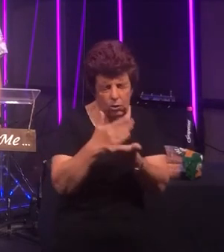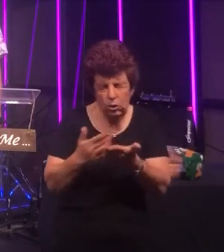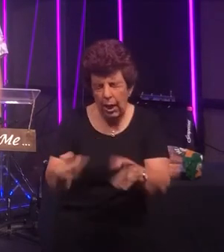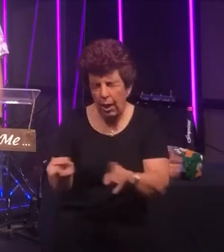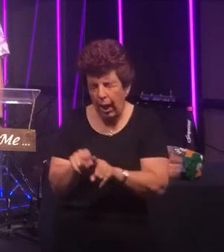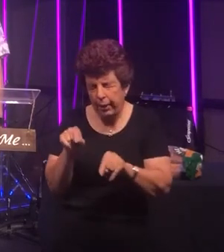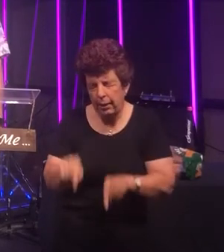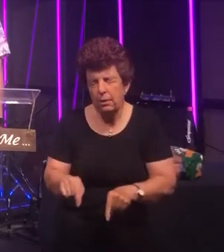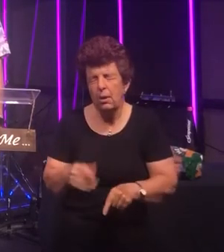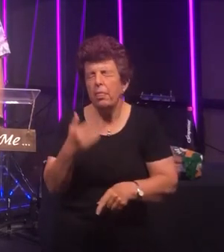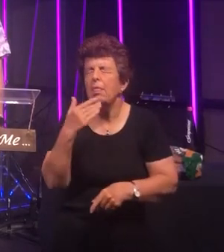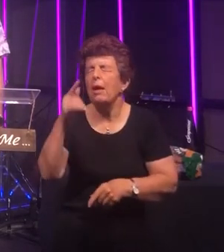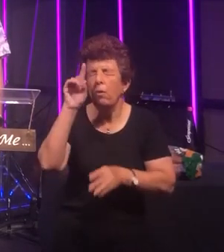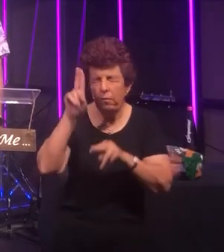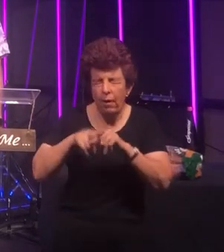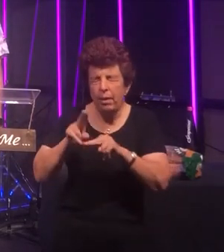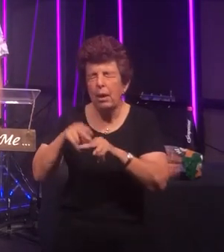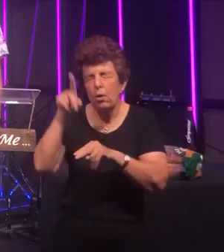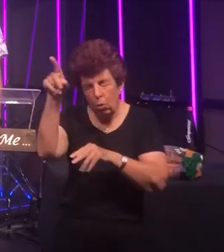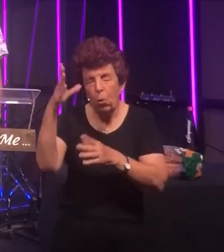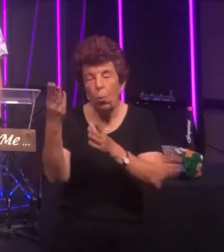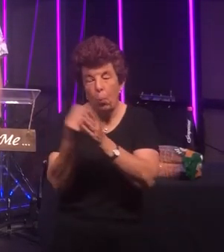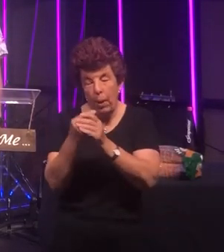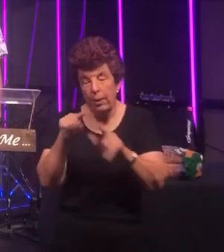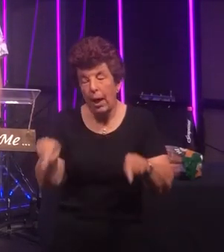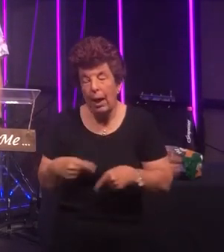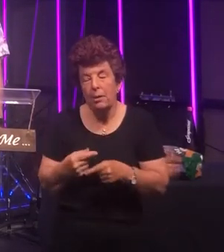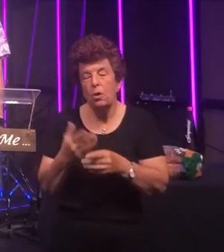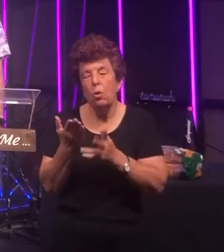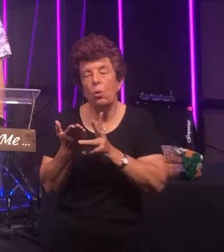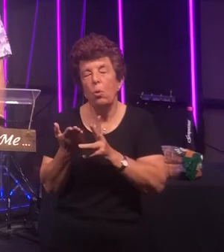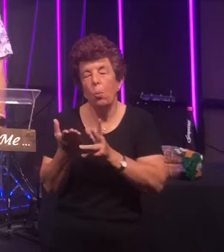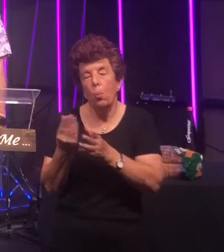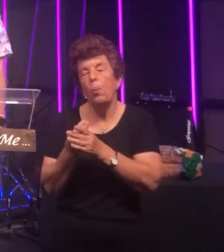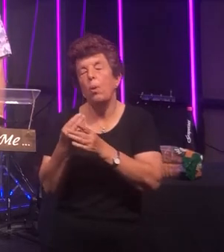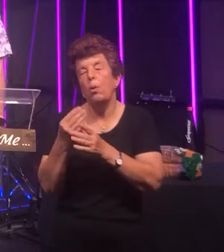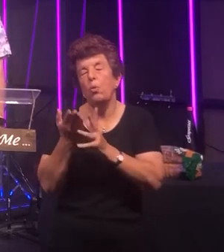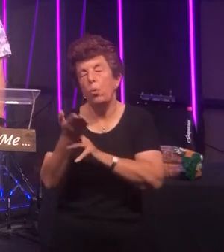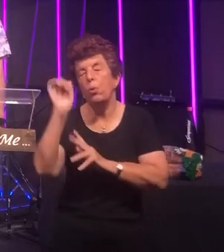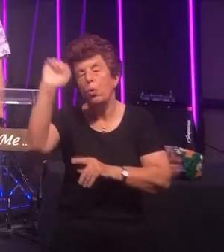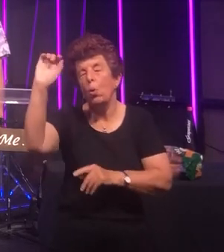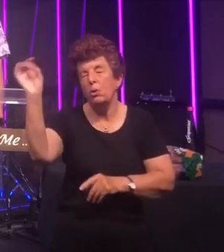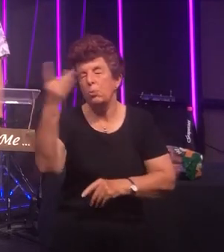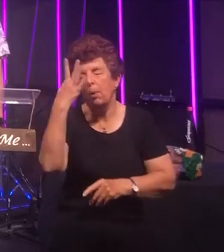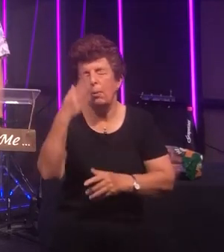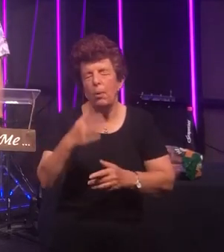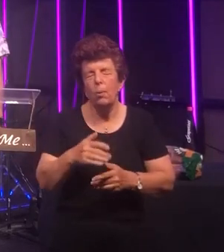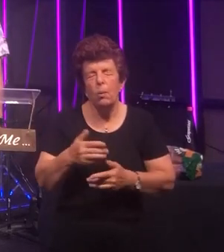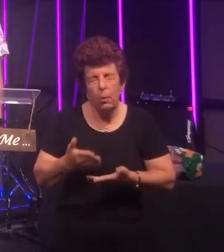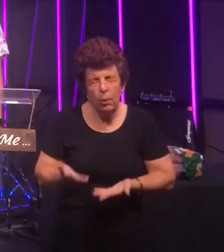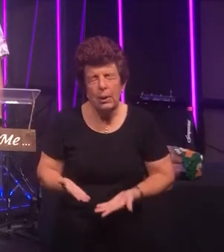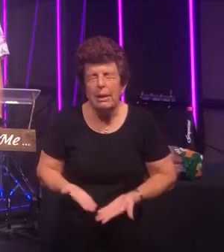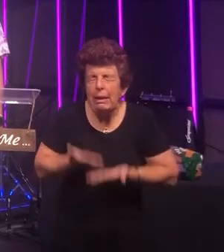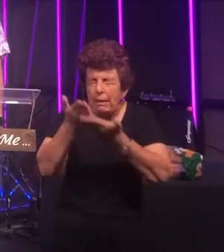to share like this. We thank you Father God that you are with us by your spirit and so will just want to commit this time to You Lord and ask